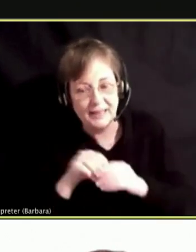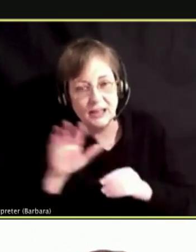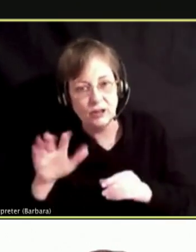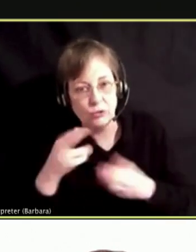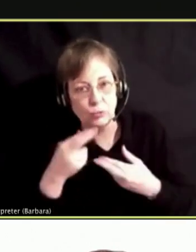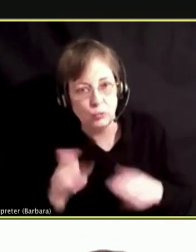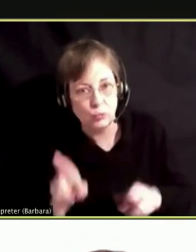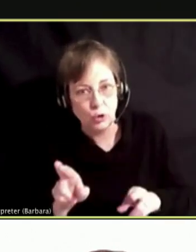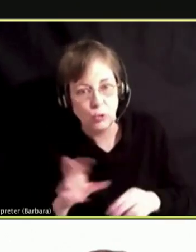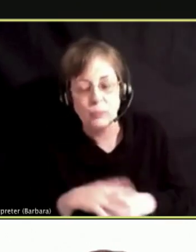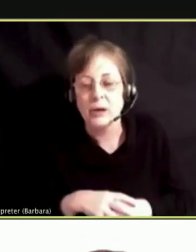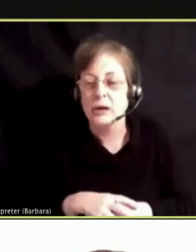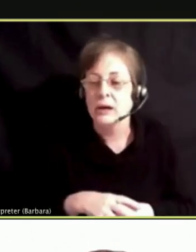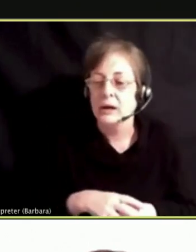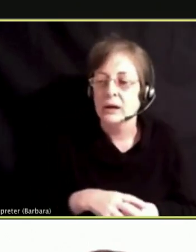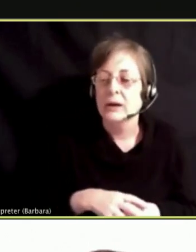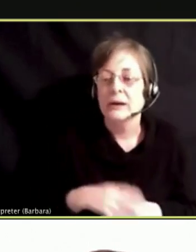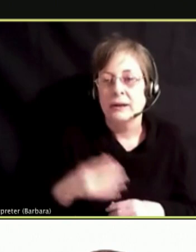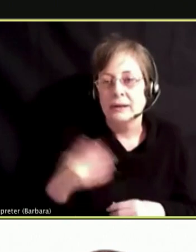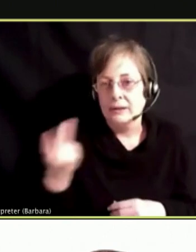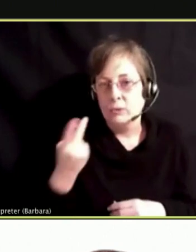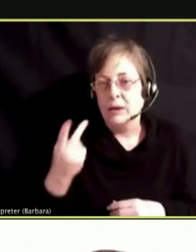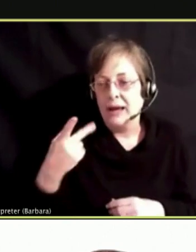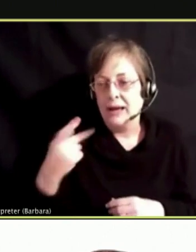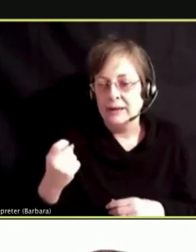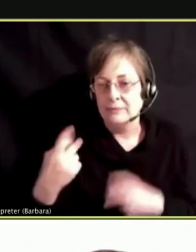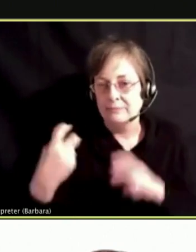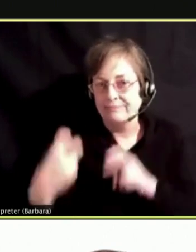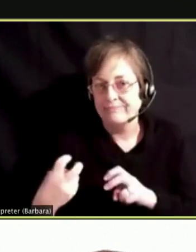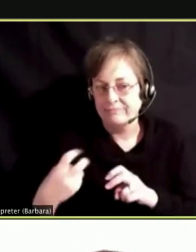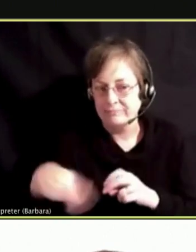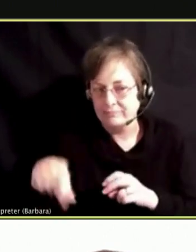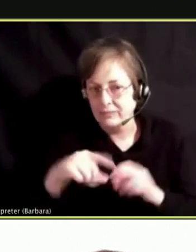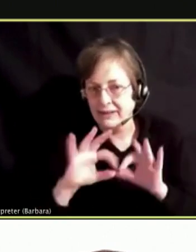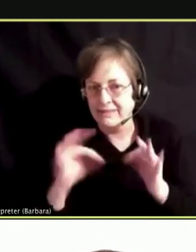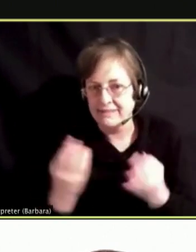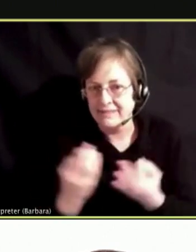WE HAD TO HAVE THAT CONVERSATION AS A FAMILY YOU'D BE CALLED A FAMILY MEETING AND WE HAD